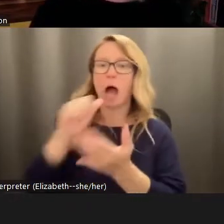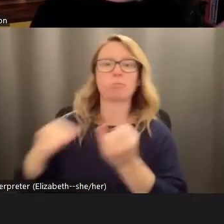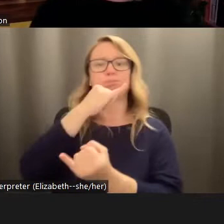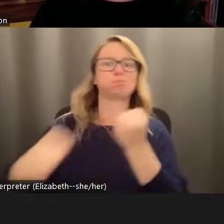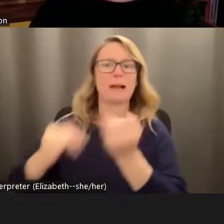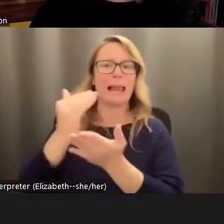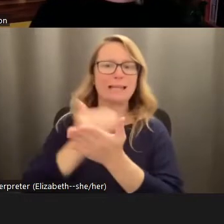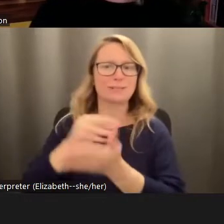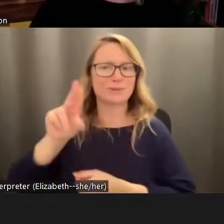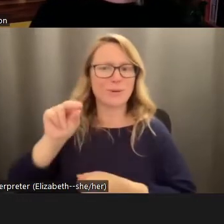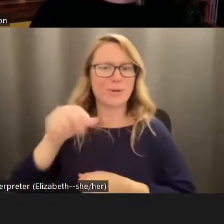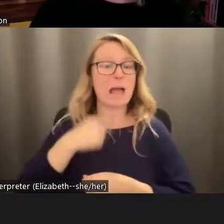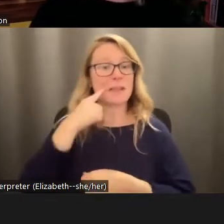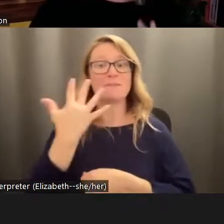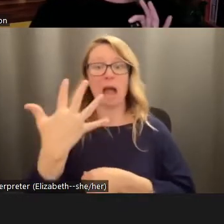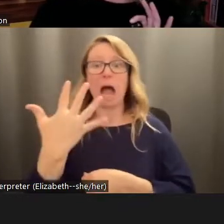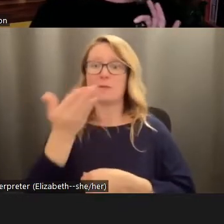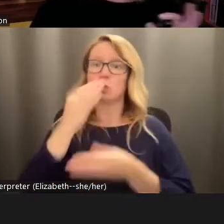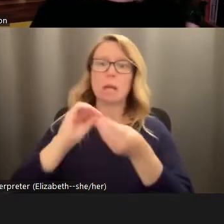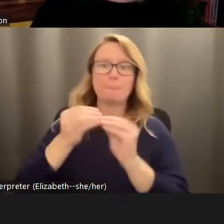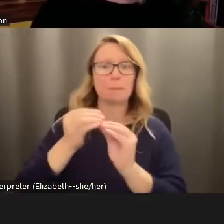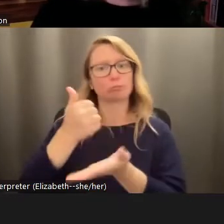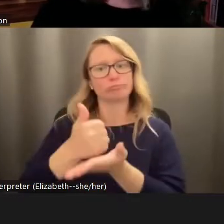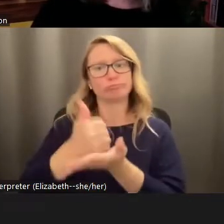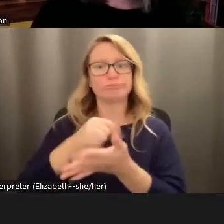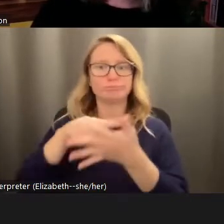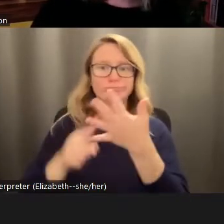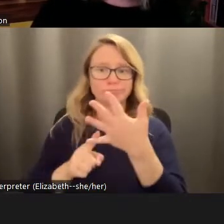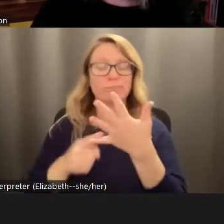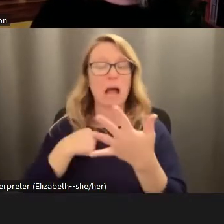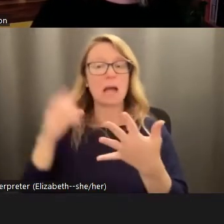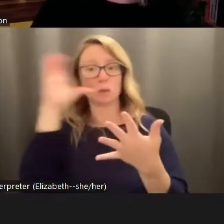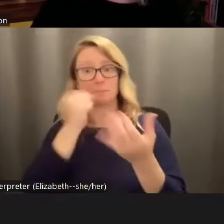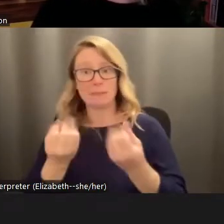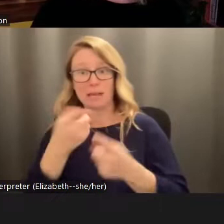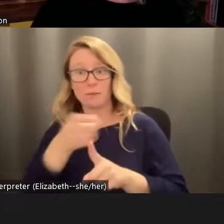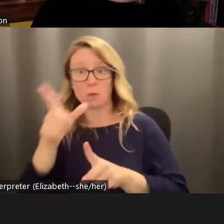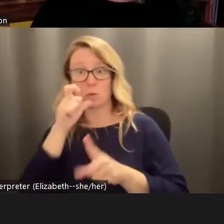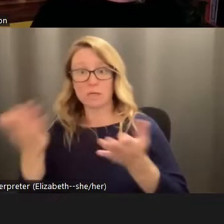think five is a nice, handy number. And then I bet many people on this zoom call have strategies of their own. And I